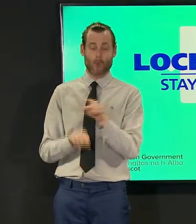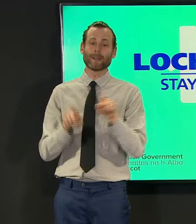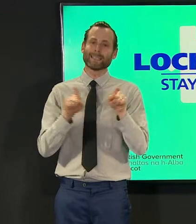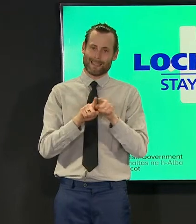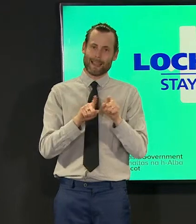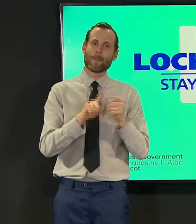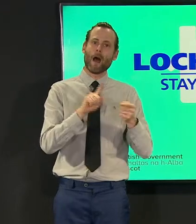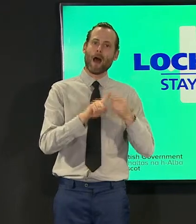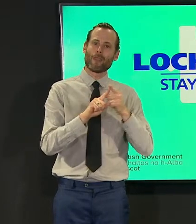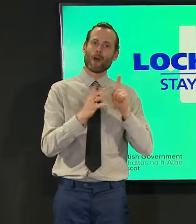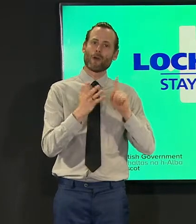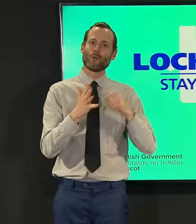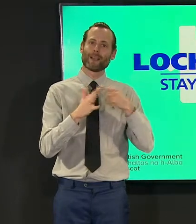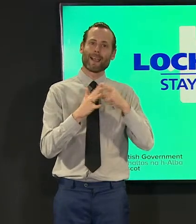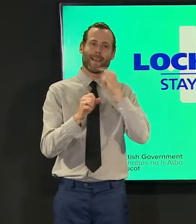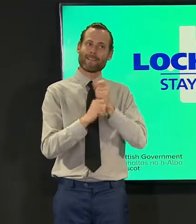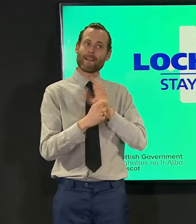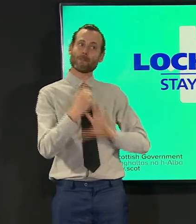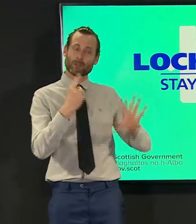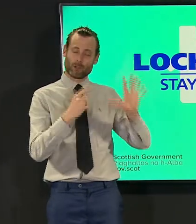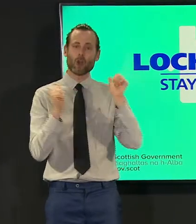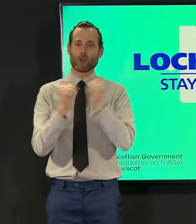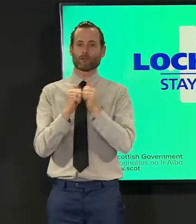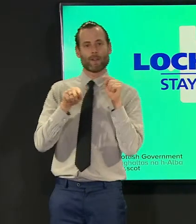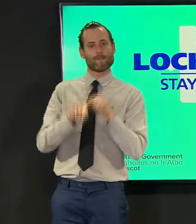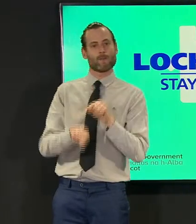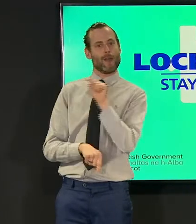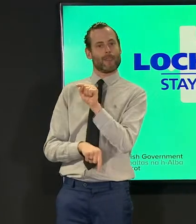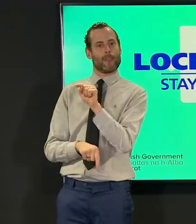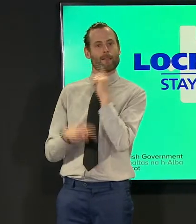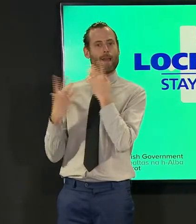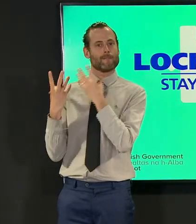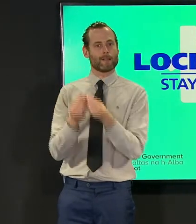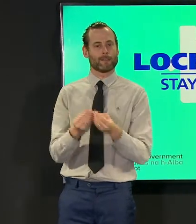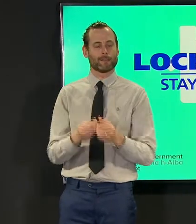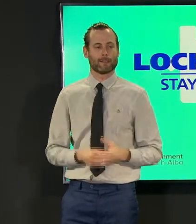the second issue i want to highlight relates to support for the health and social care workforce